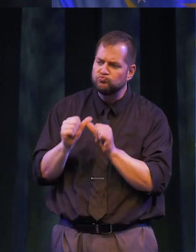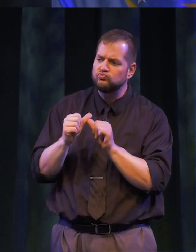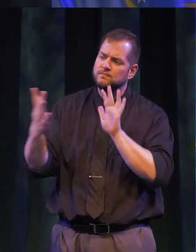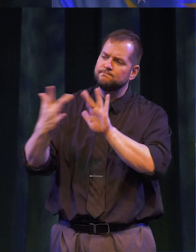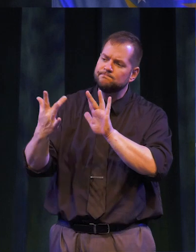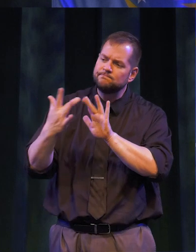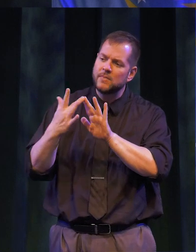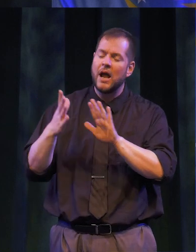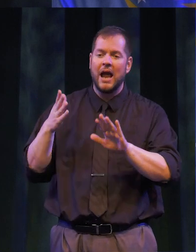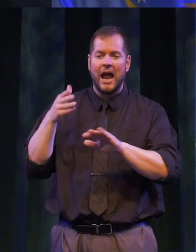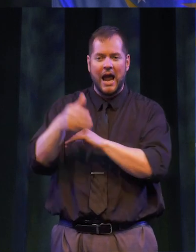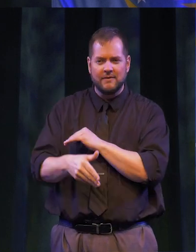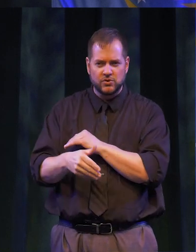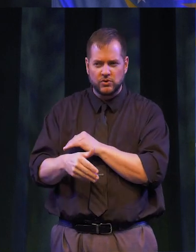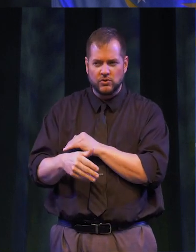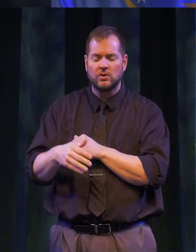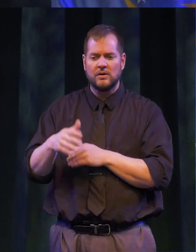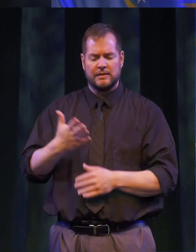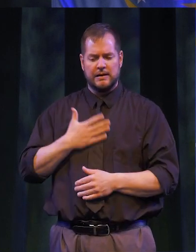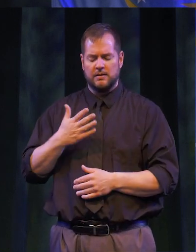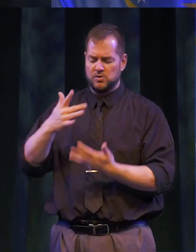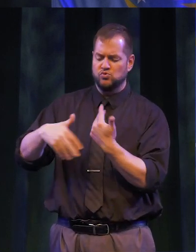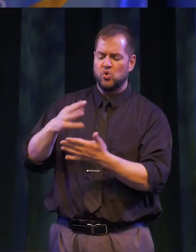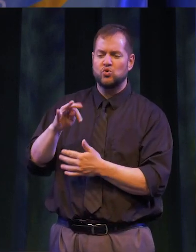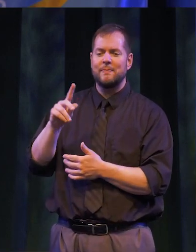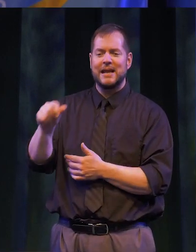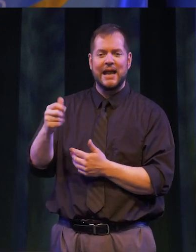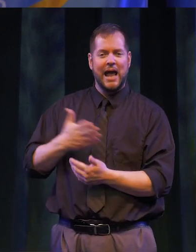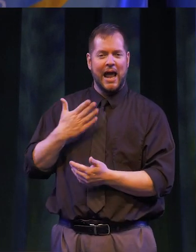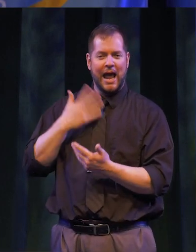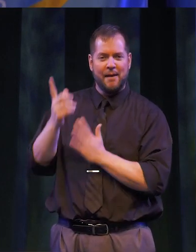AS WELL DURING OUR POST COMMENCEMENT SOCIAL MEDIA HAPPY HOUR AND THANK THEM FOR EVERYTHING